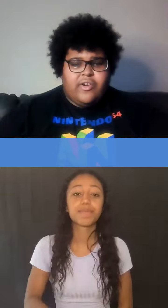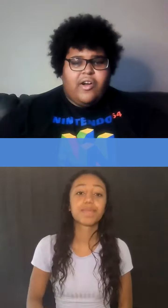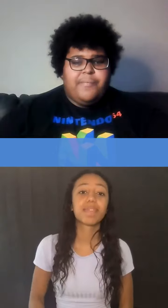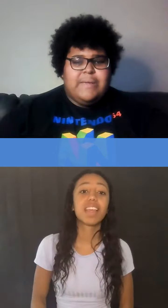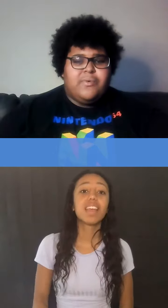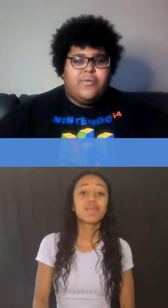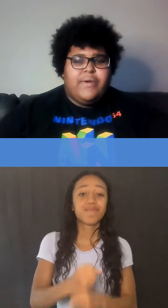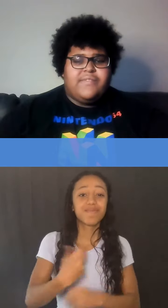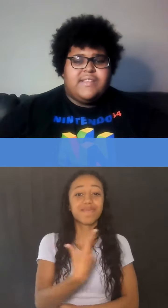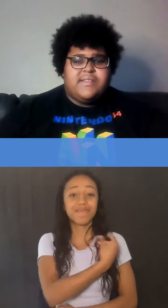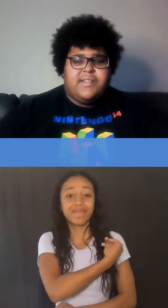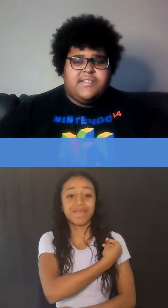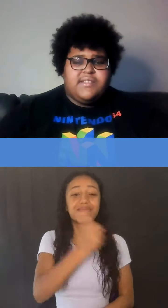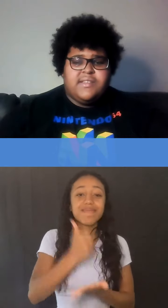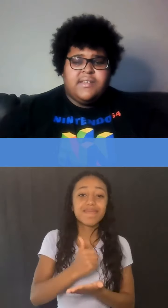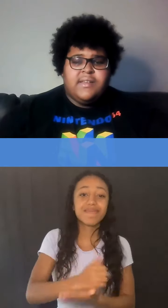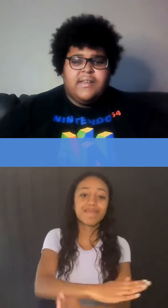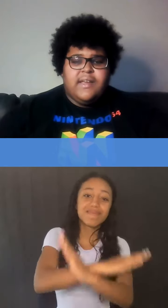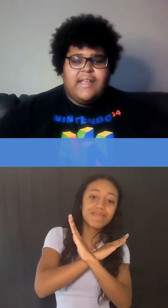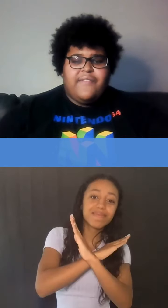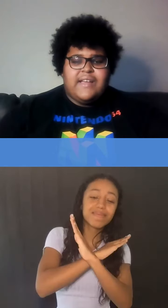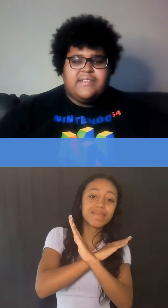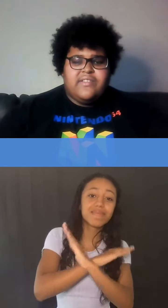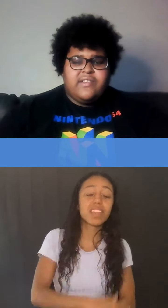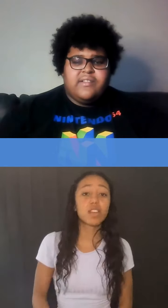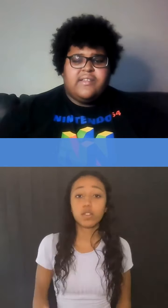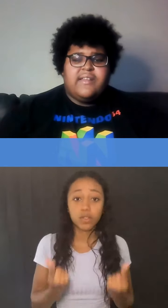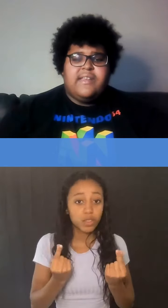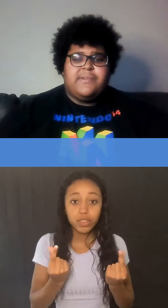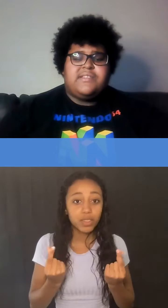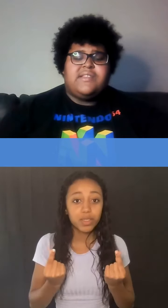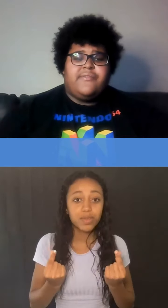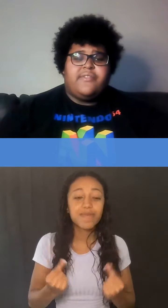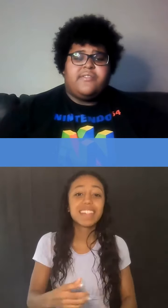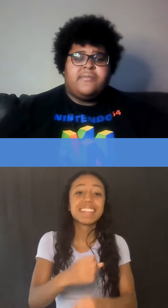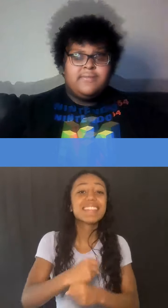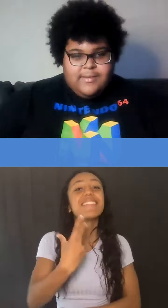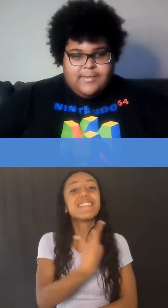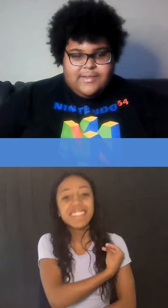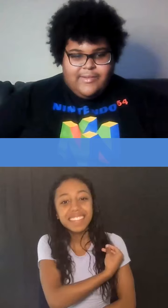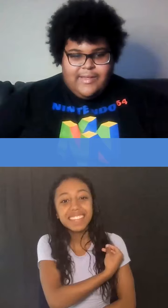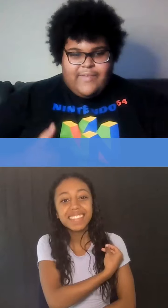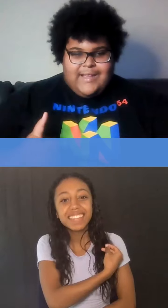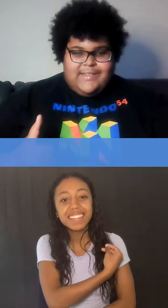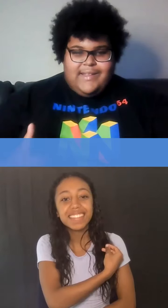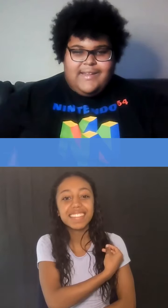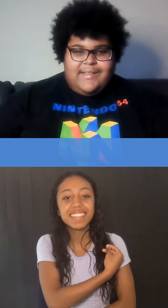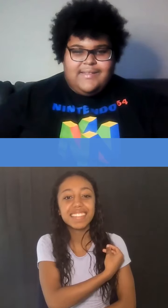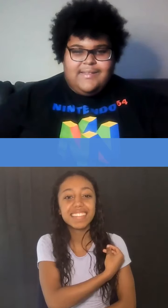for all people with disabilities, and that vaccination can keep us safer. So get vaccinated!